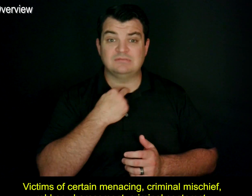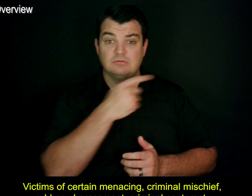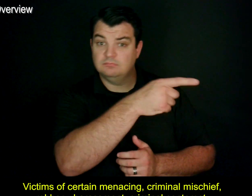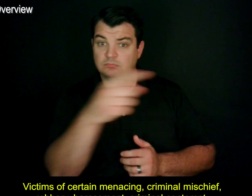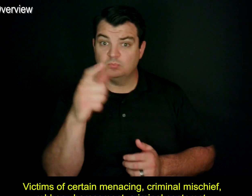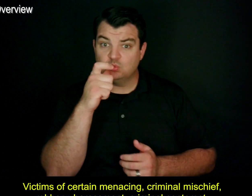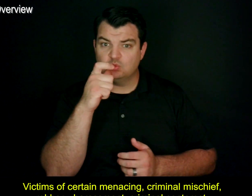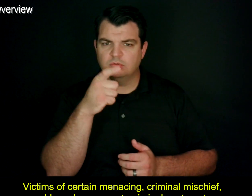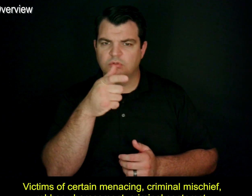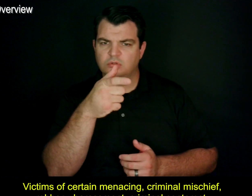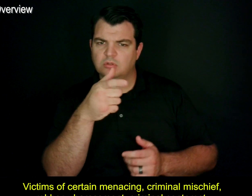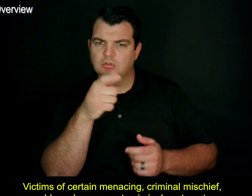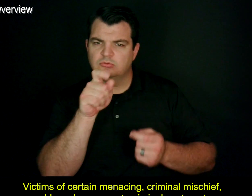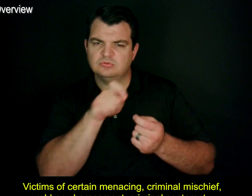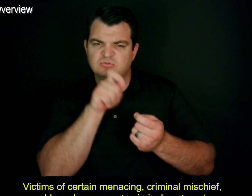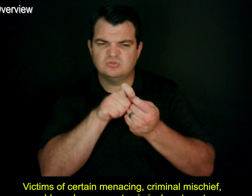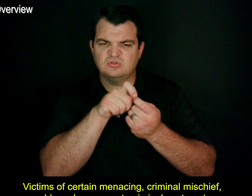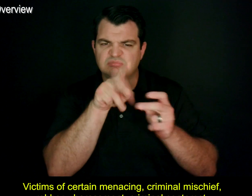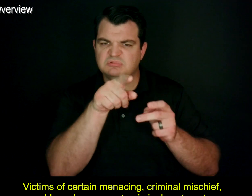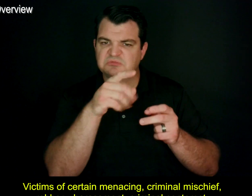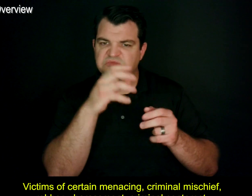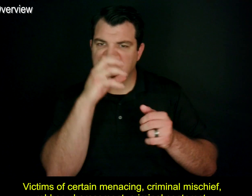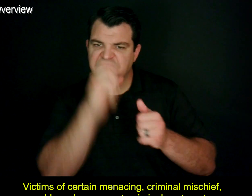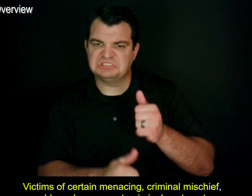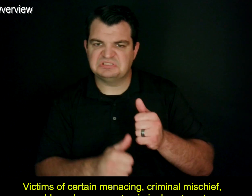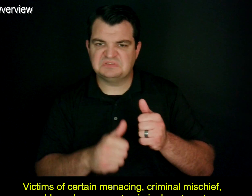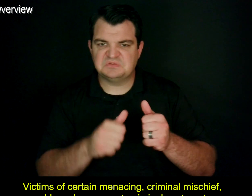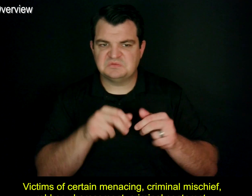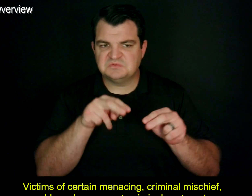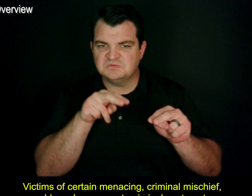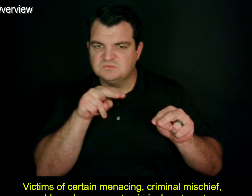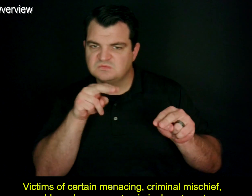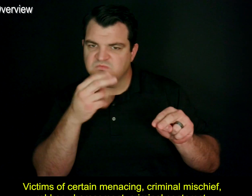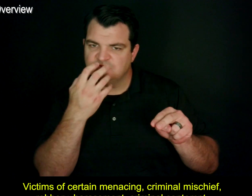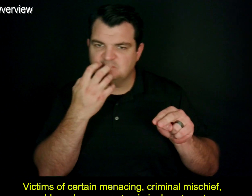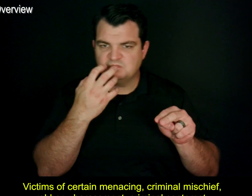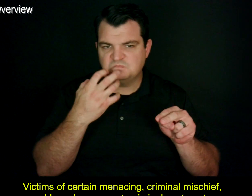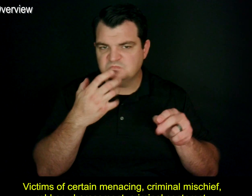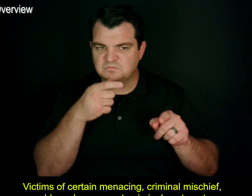Victims of certain menacing, criminal mischief, robbery, harassment, criminal contempt,